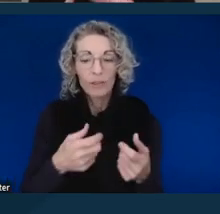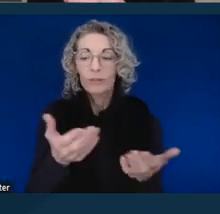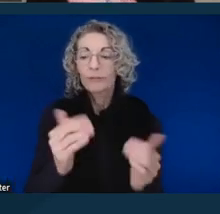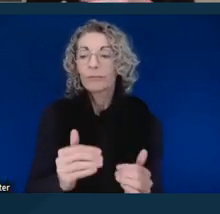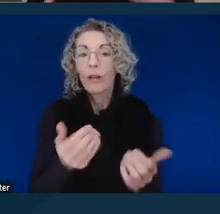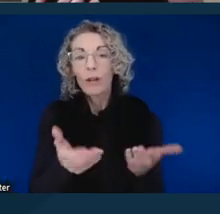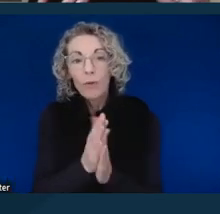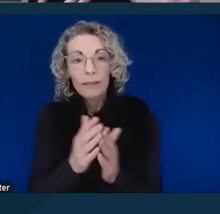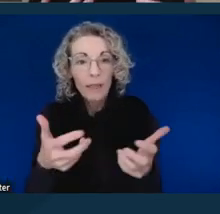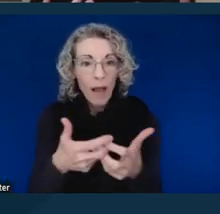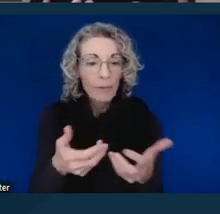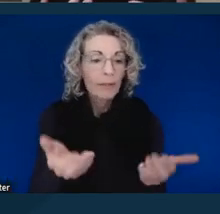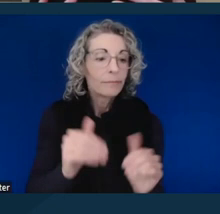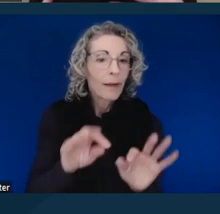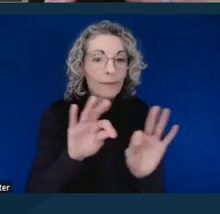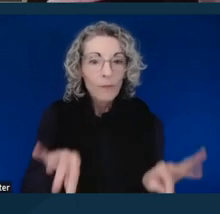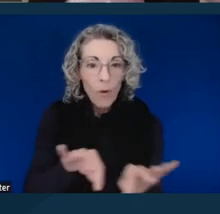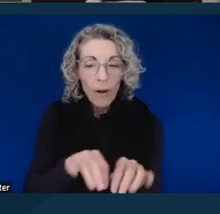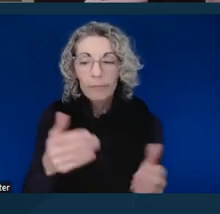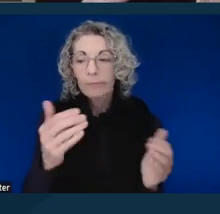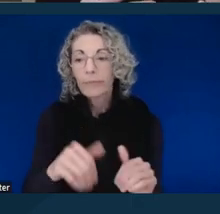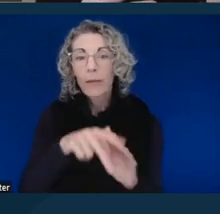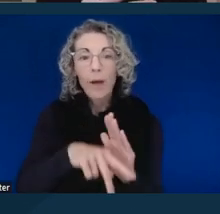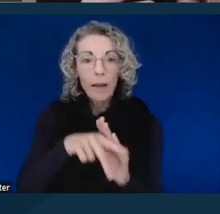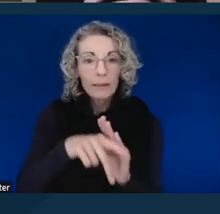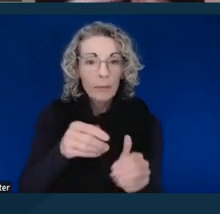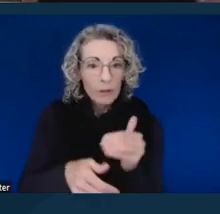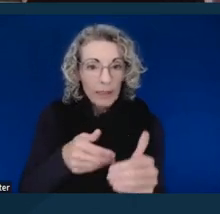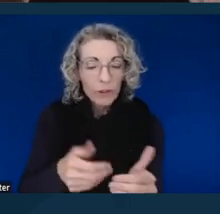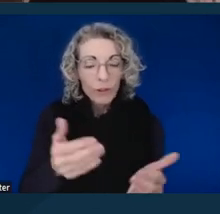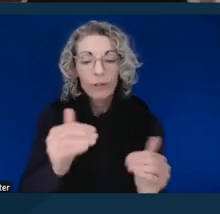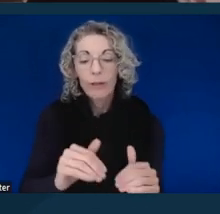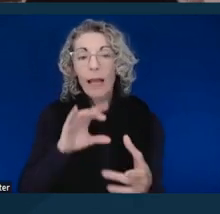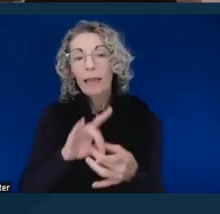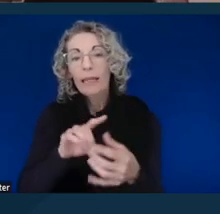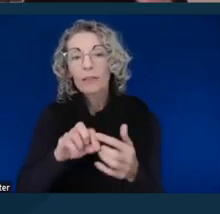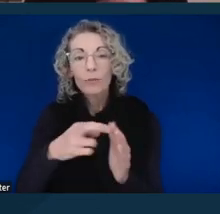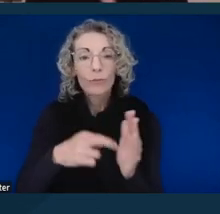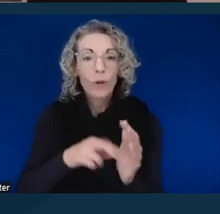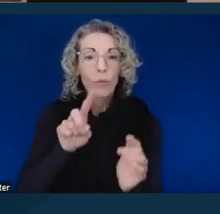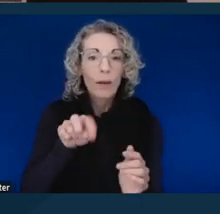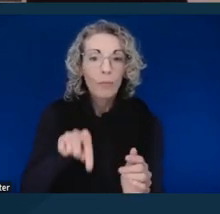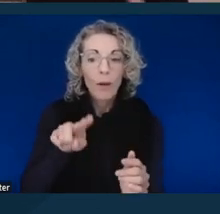the form, policies and procedures, links to rule all of that information on their website.